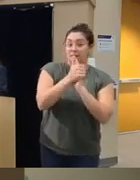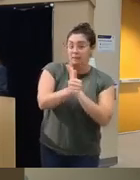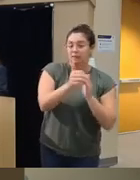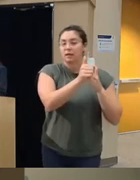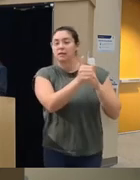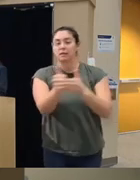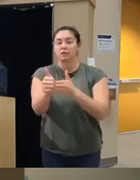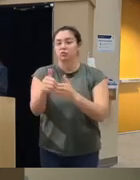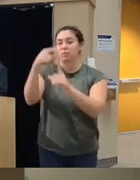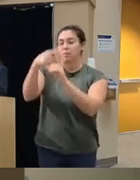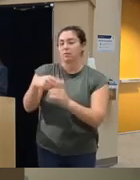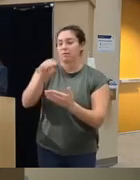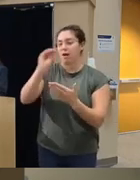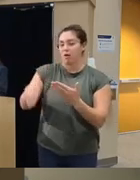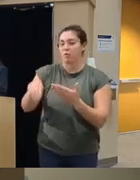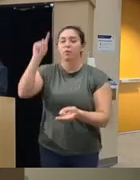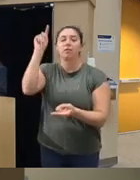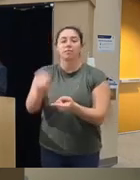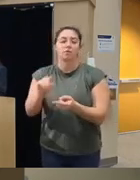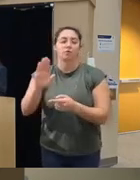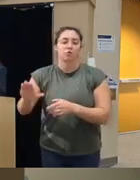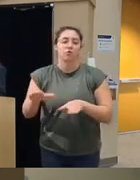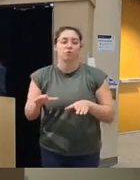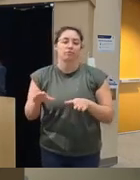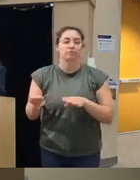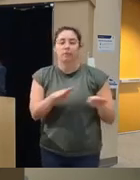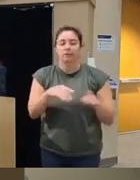treatment outcomes meaning reductions in the problem behaviors they can keep track and redeploy